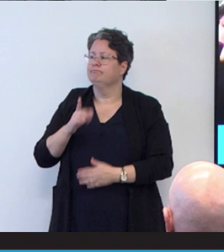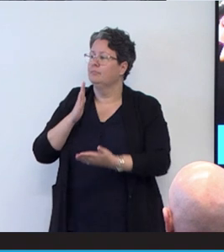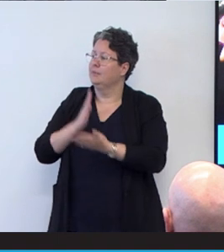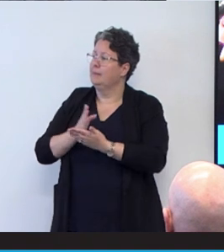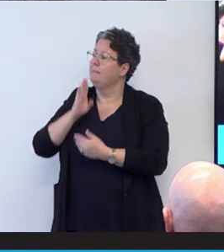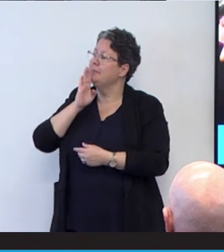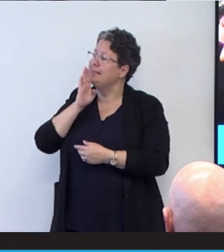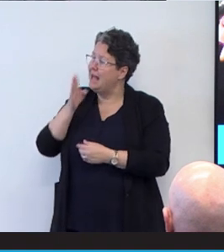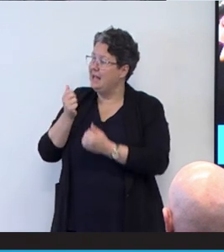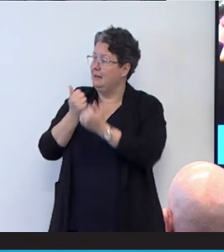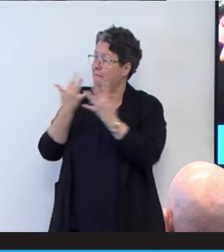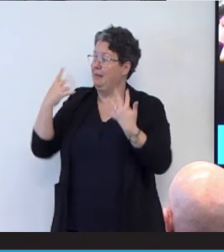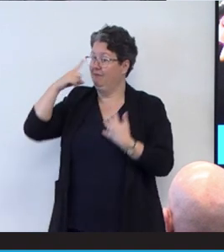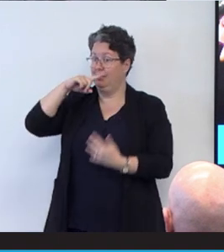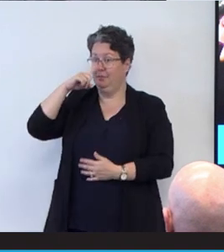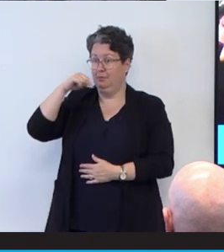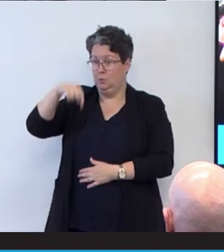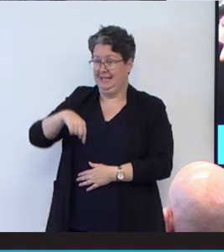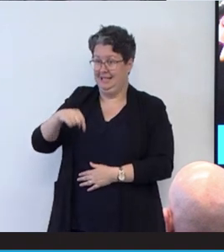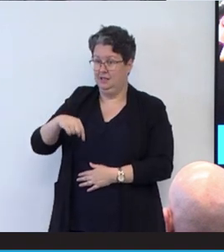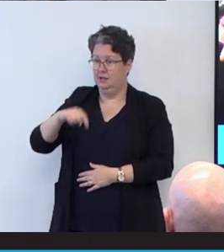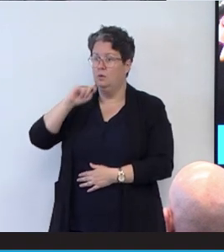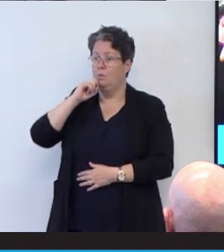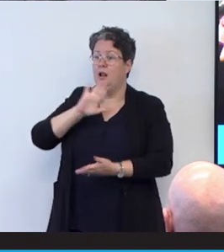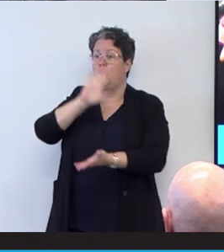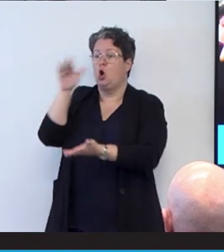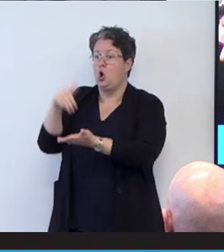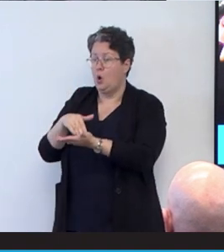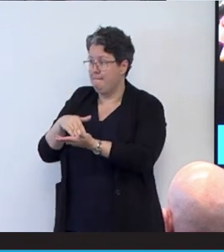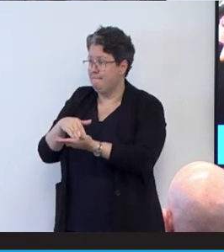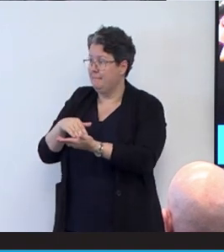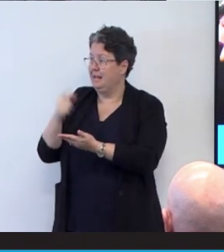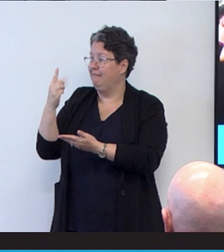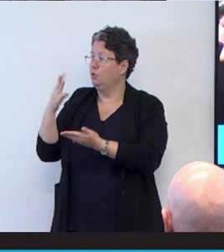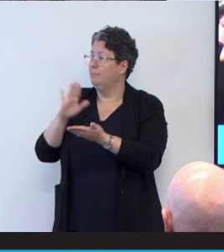but many of these people are going to go home and in a couple of months they'll be